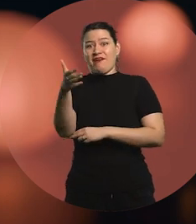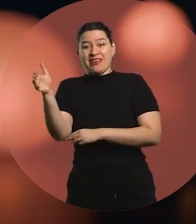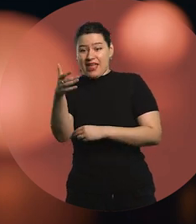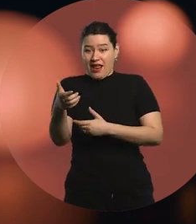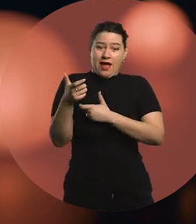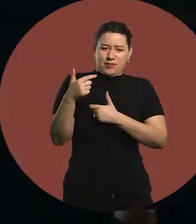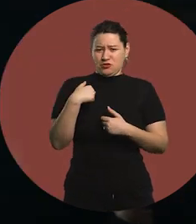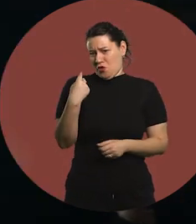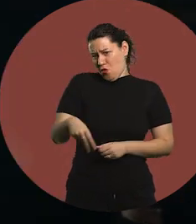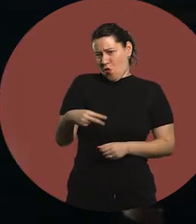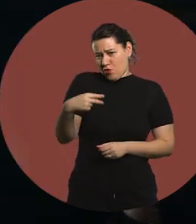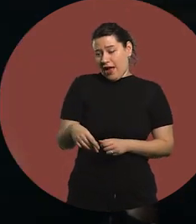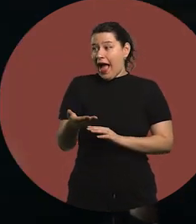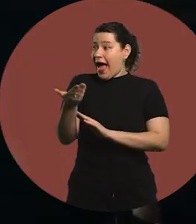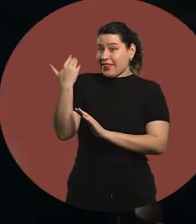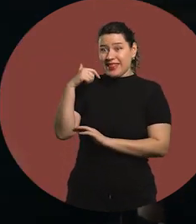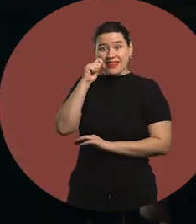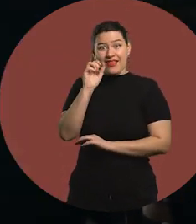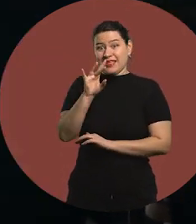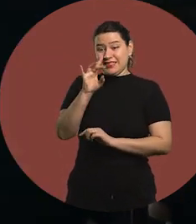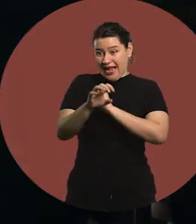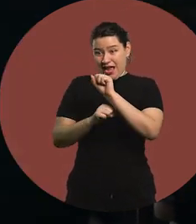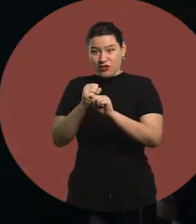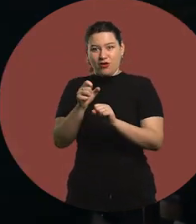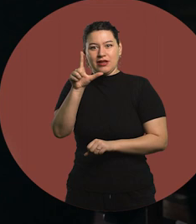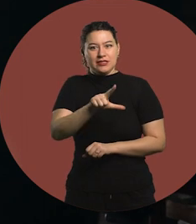At 15, I had a classmate,